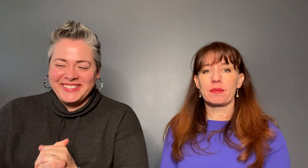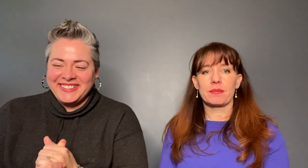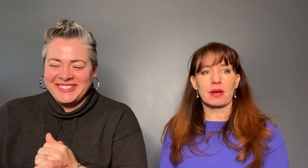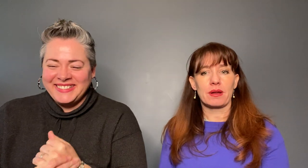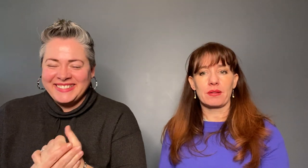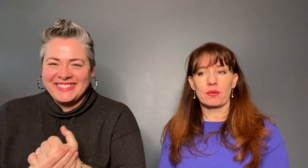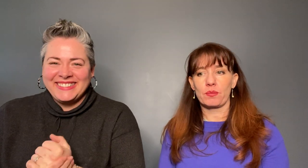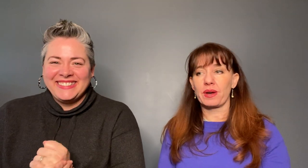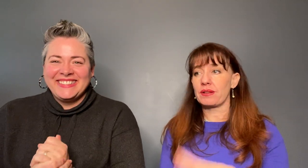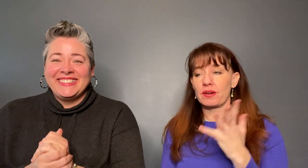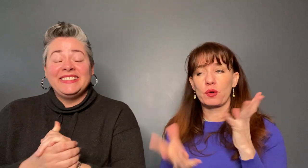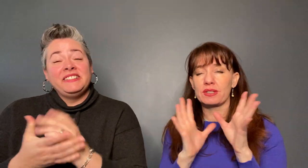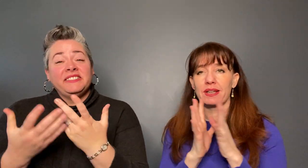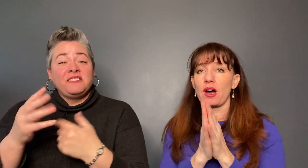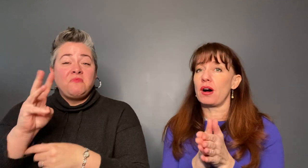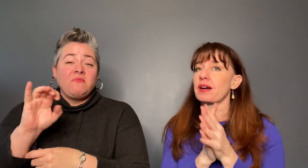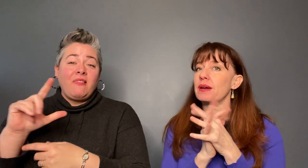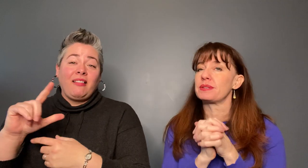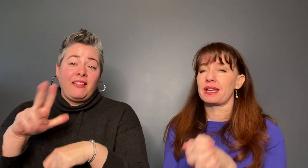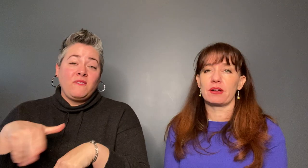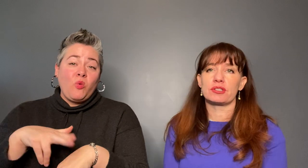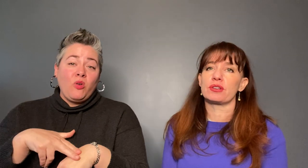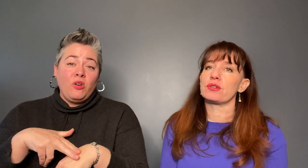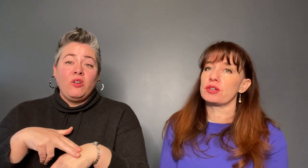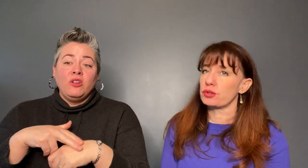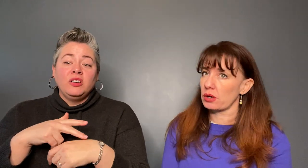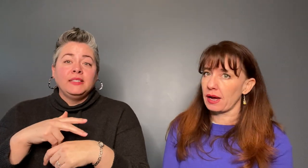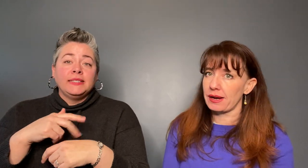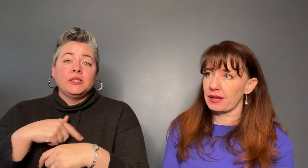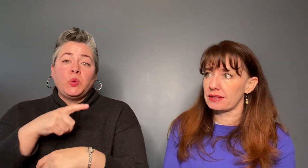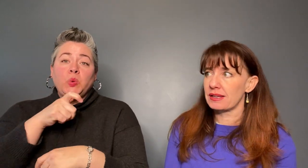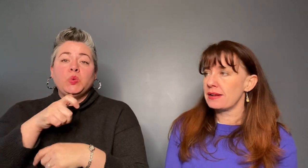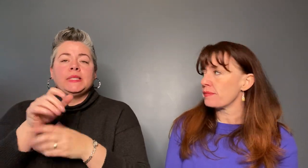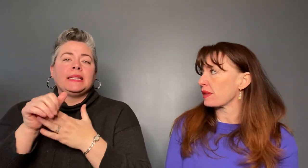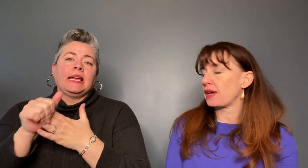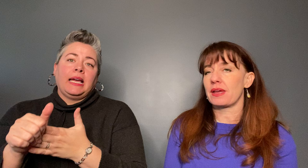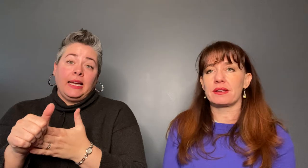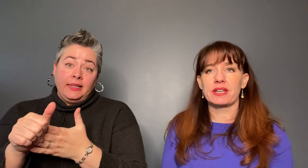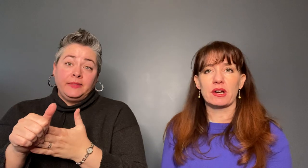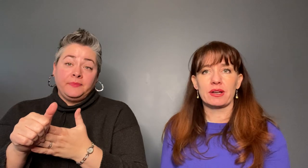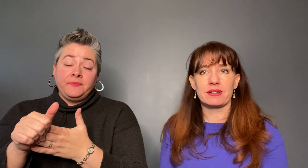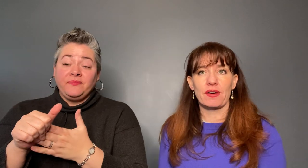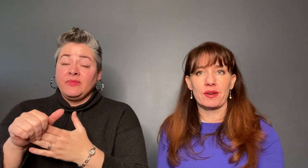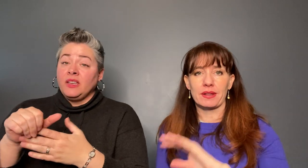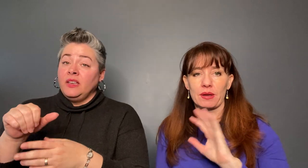Well of course it all comes down to who your tour guide is, Darren definitely